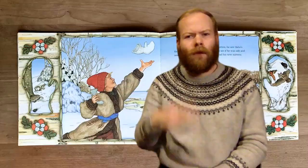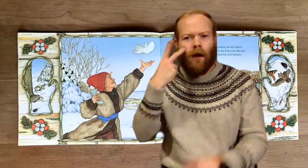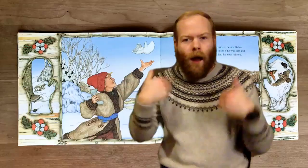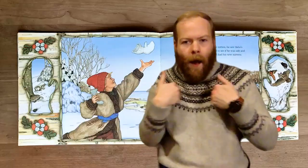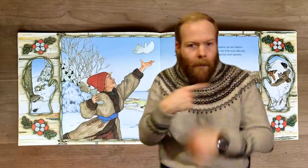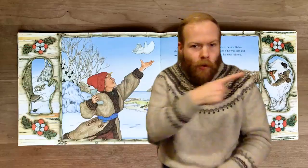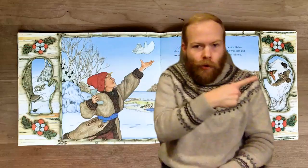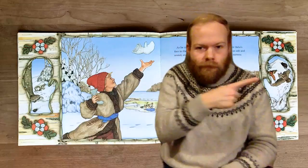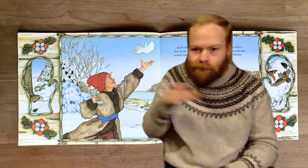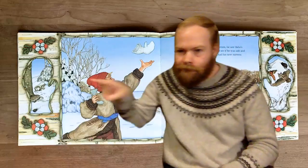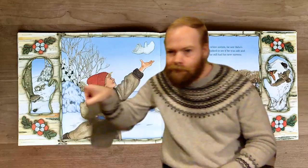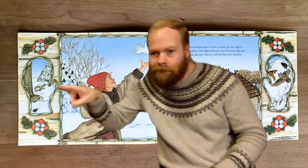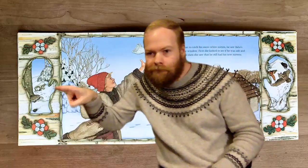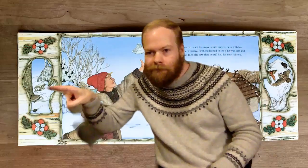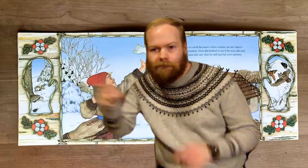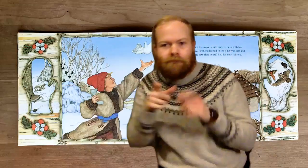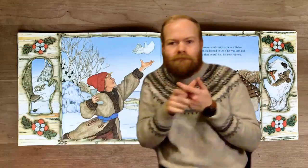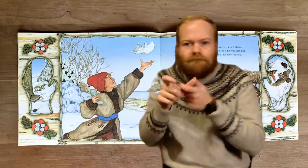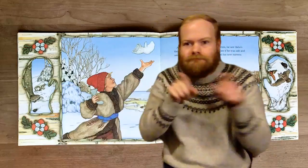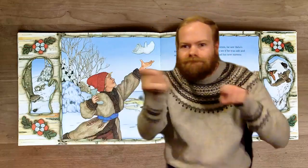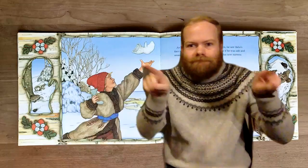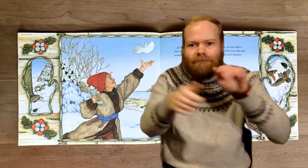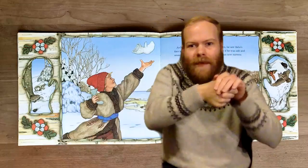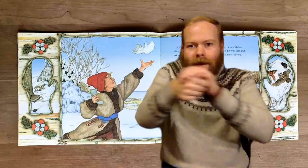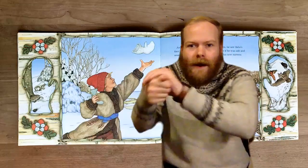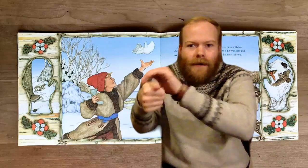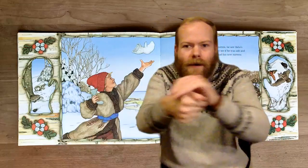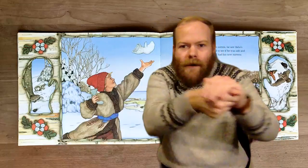The animals get up and run back to their hiding places.